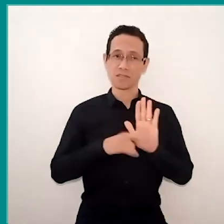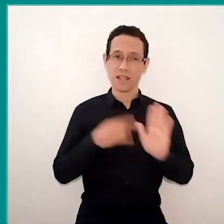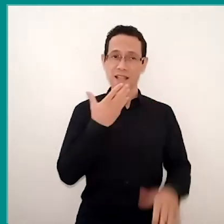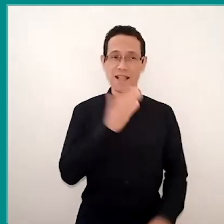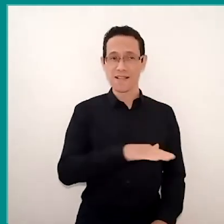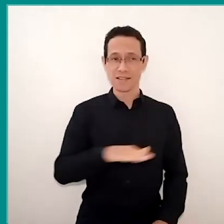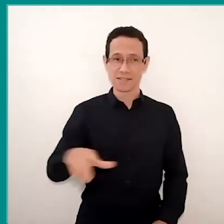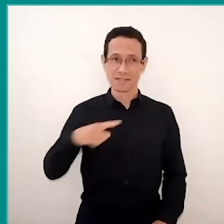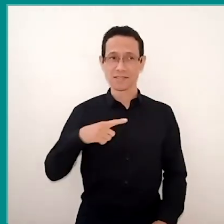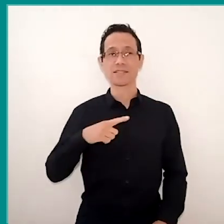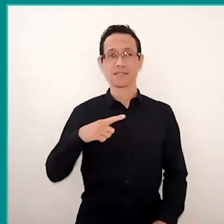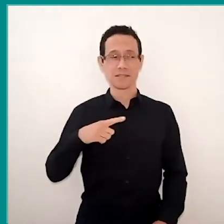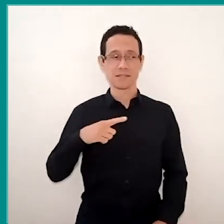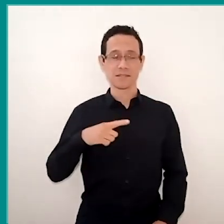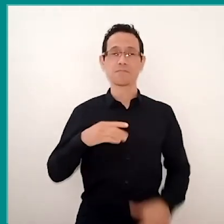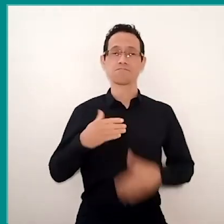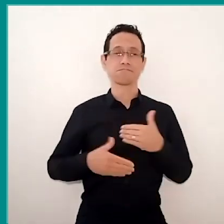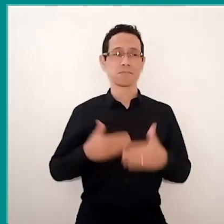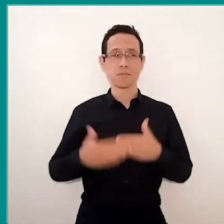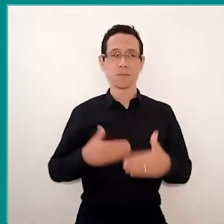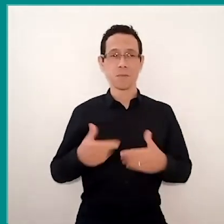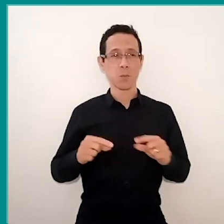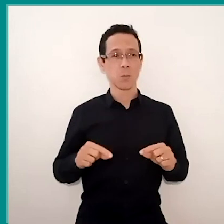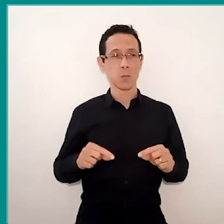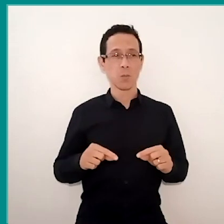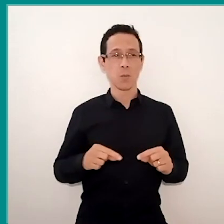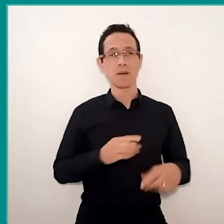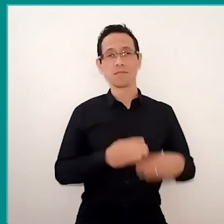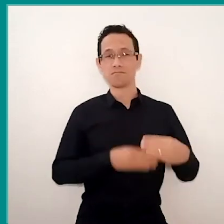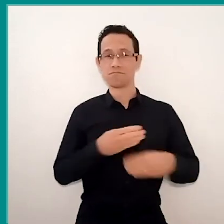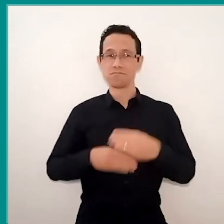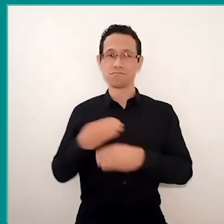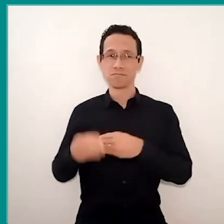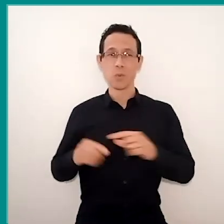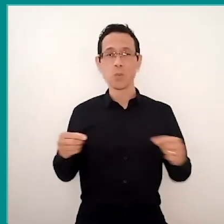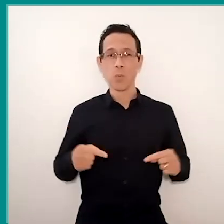ended up in a process of… that if calls today Curumim in Agenda: